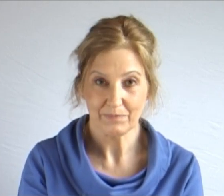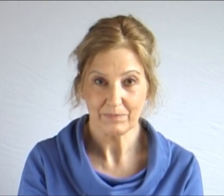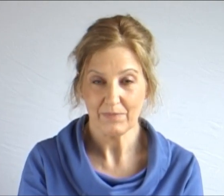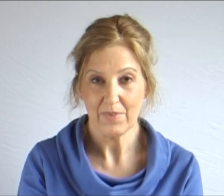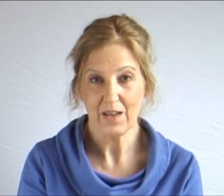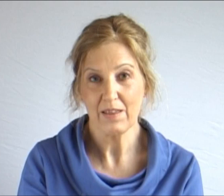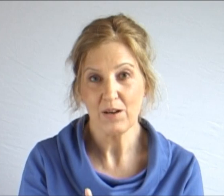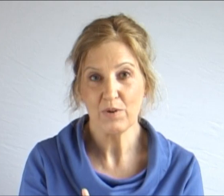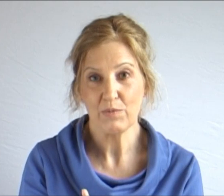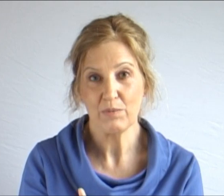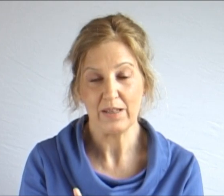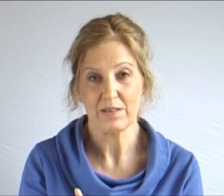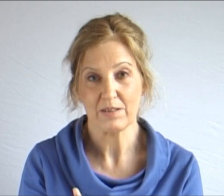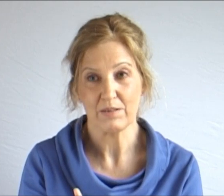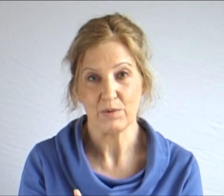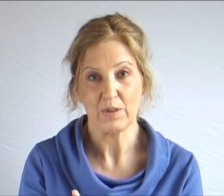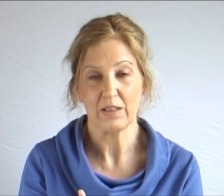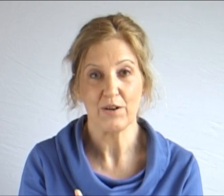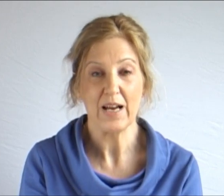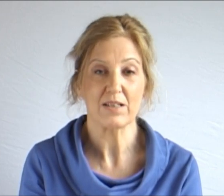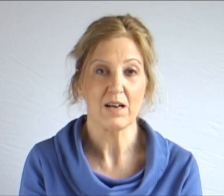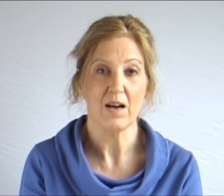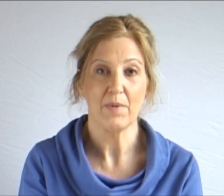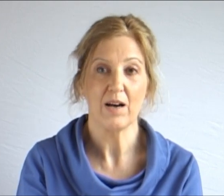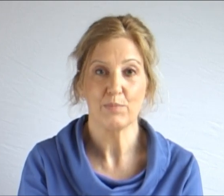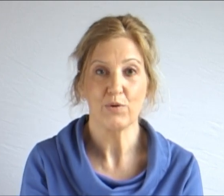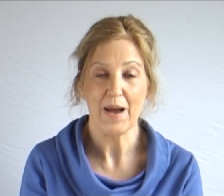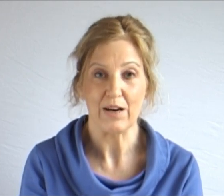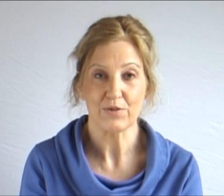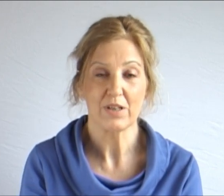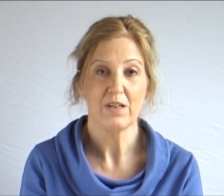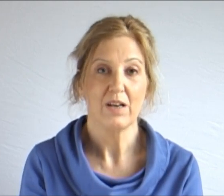and then when we went next time I would pull them out